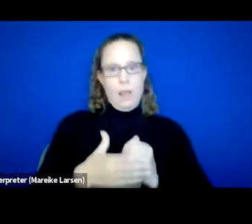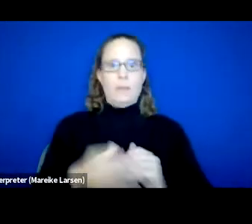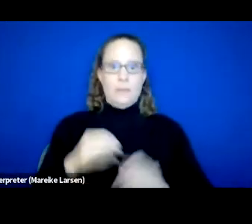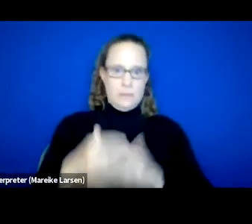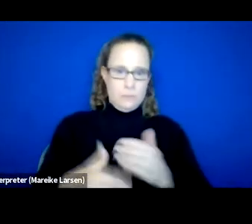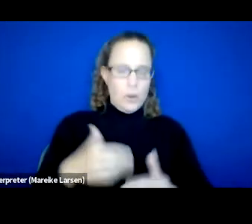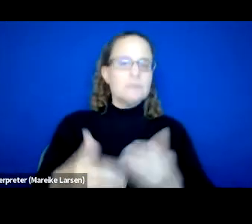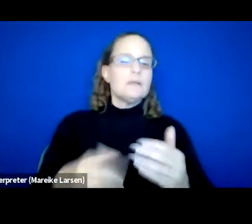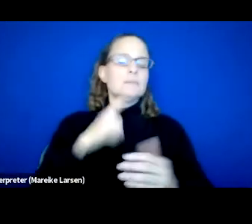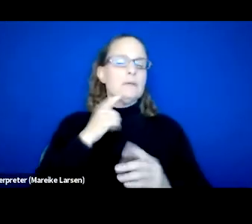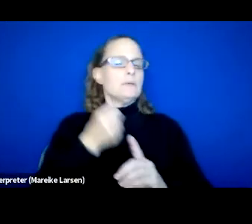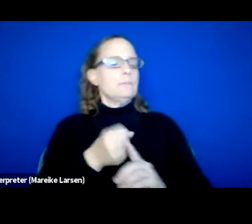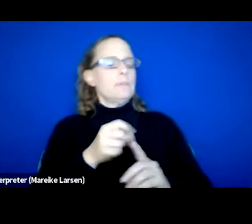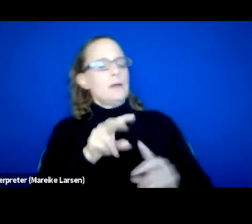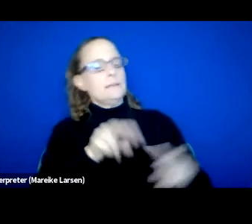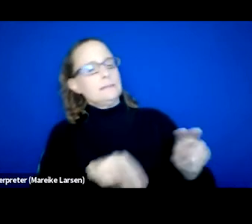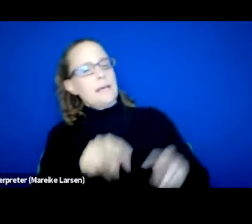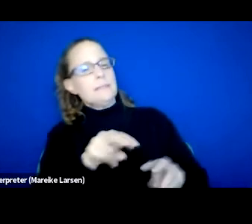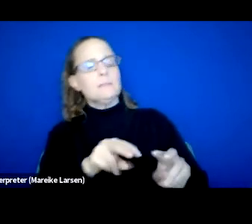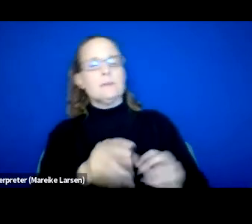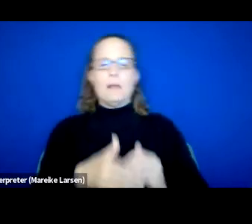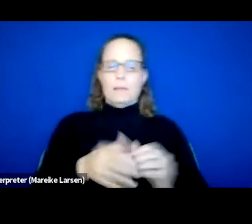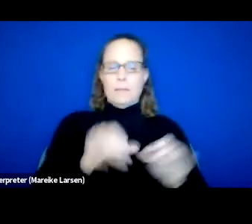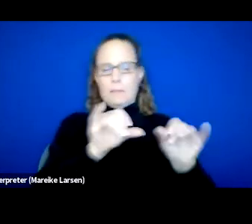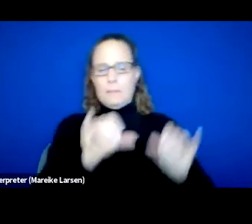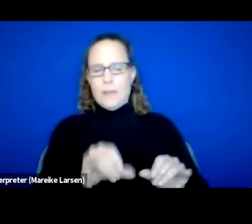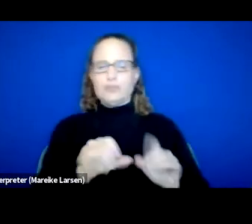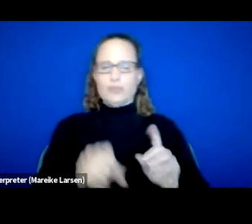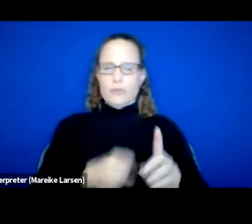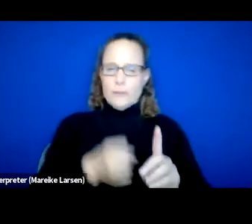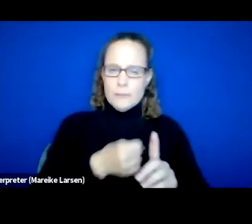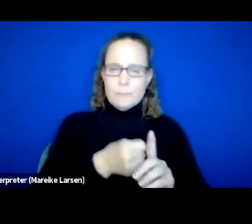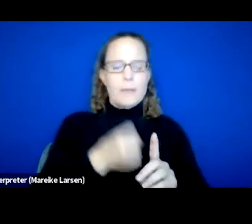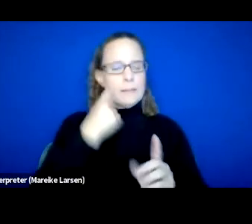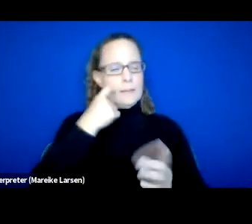the impact assessment and help us measure the impact and identify areas of success